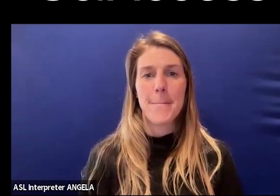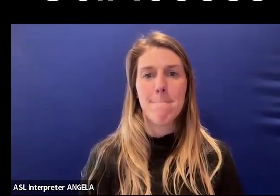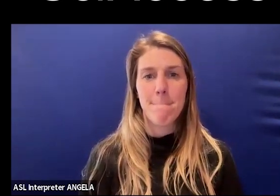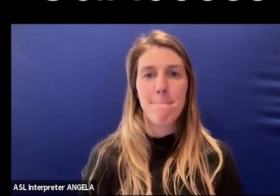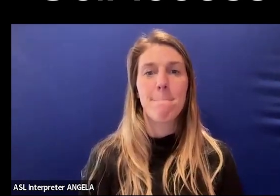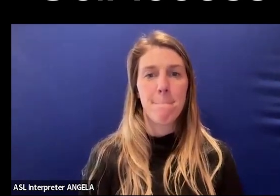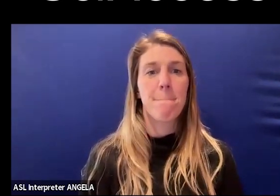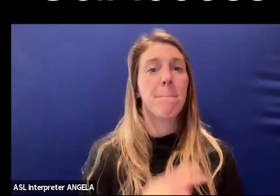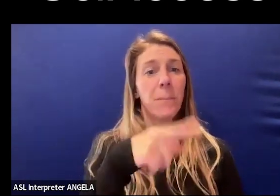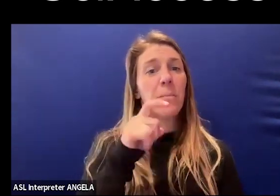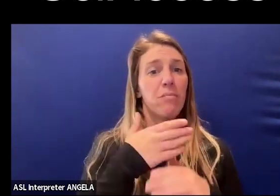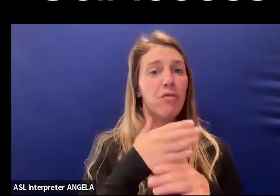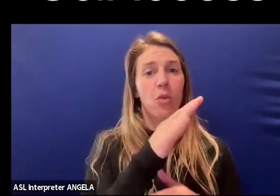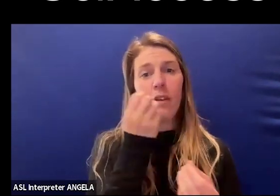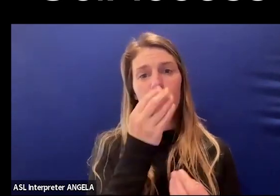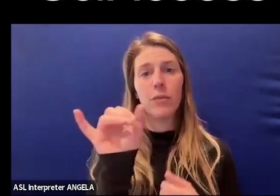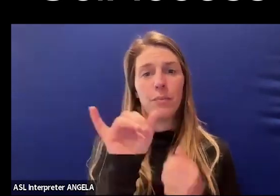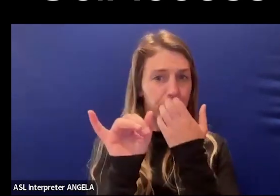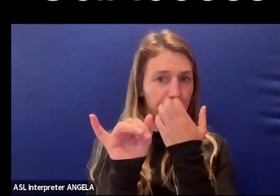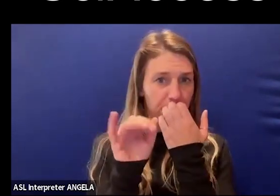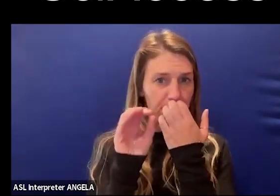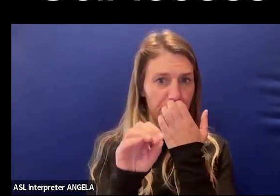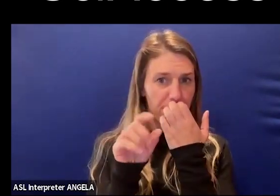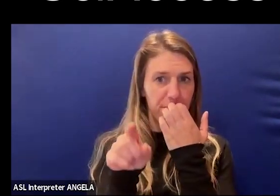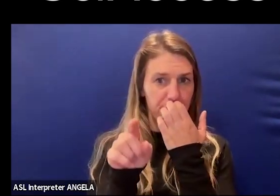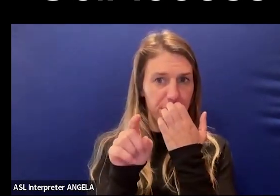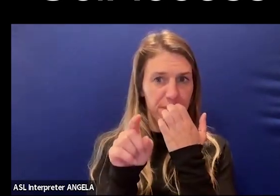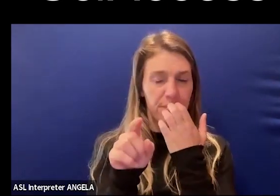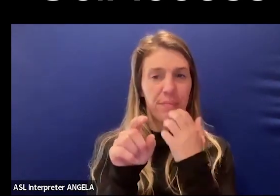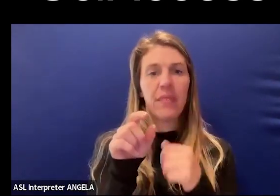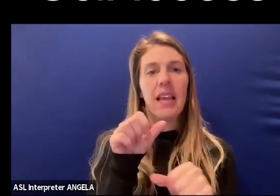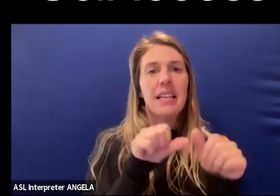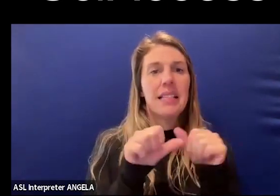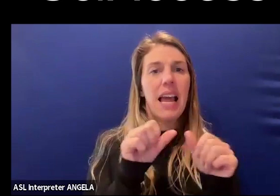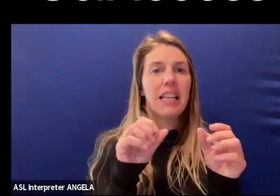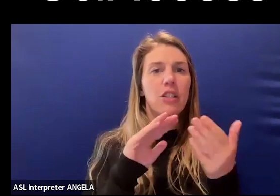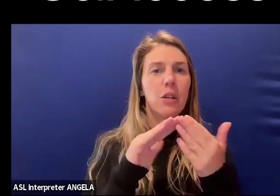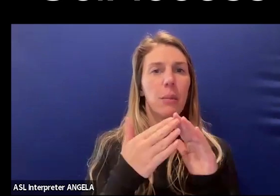You all should share your information as well in the SciAccess Community Connections spreadsheet.